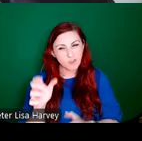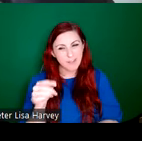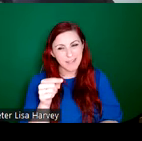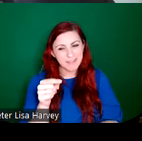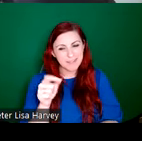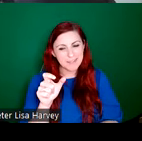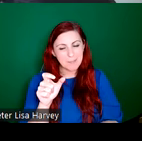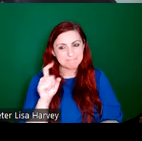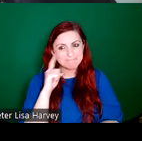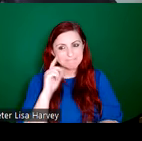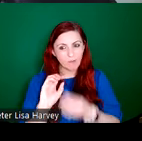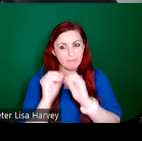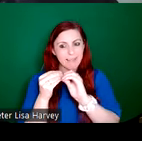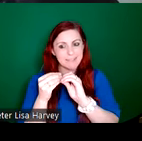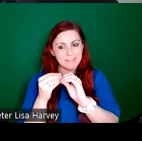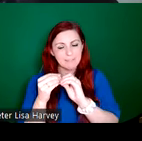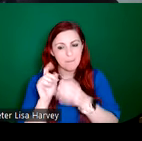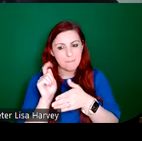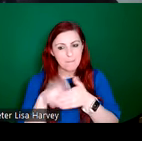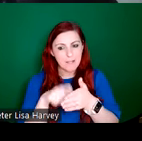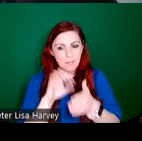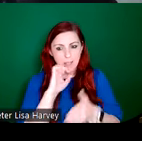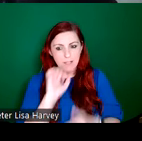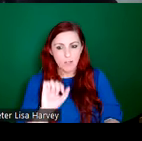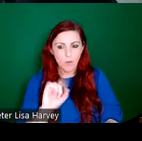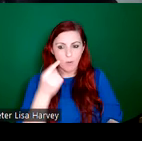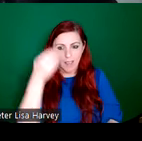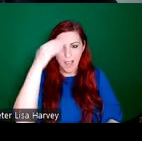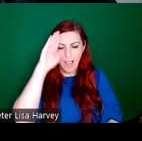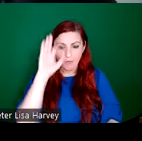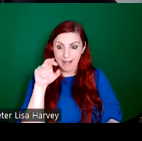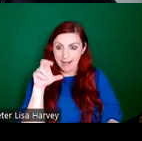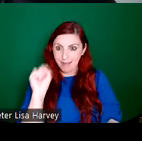because the only Irish Glass the only glass that was being produced in Ireland